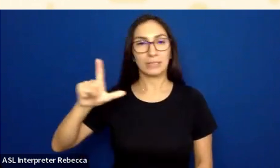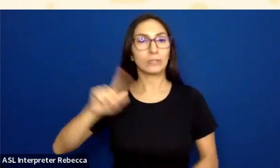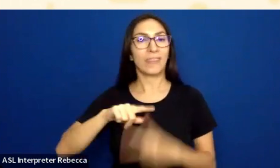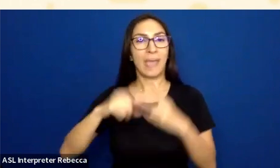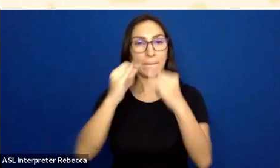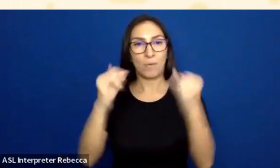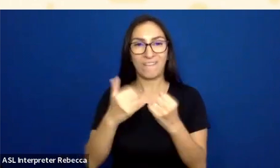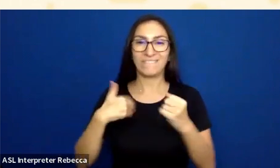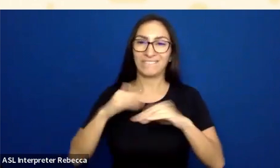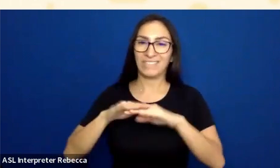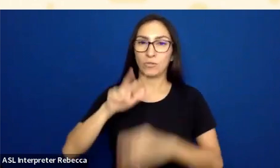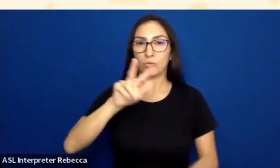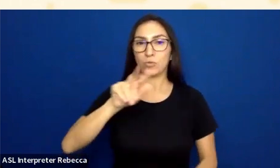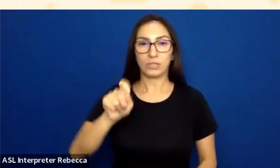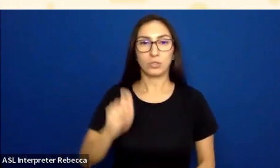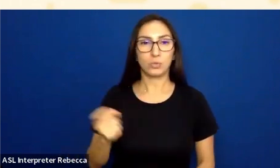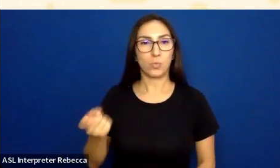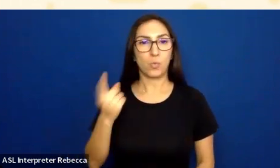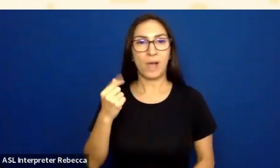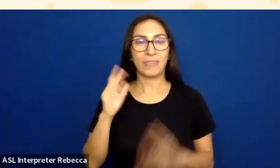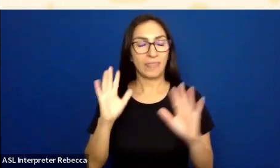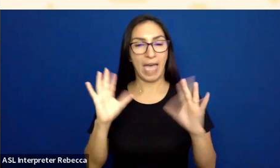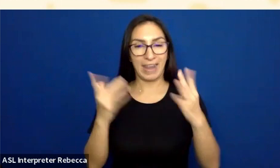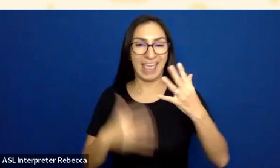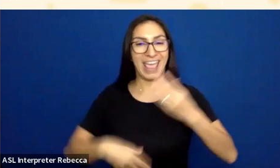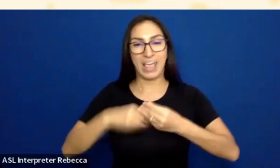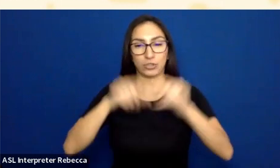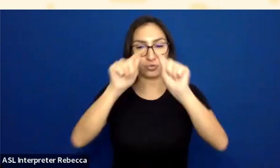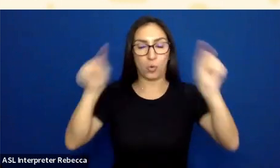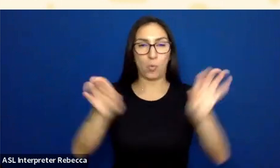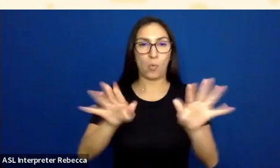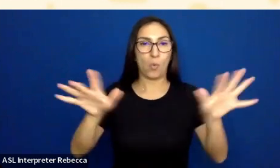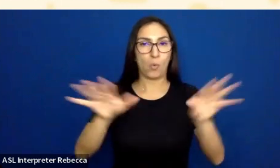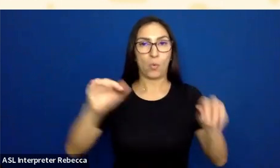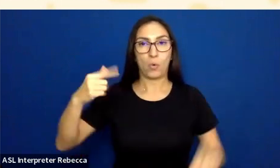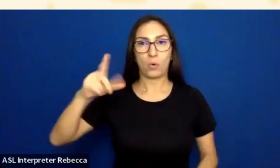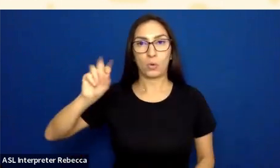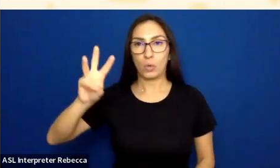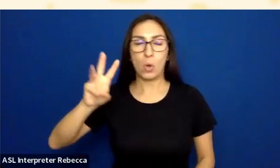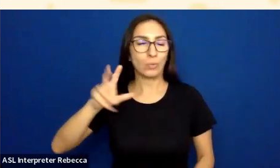The glow, actually, is no longer even relevant. It's just that it's big enough and it's different enough